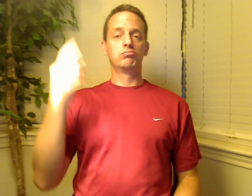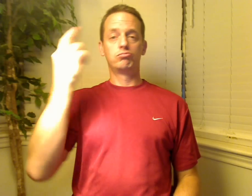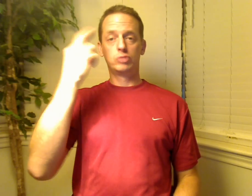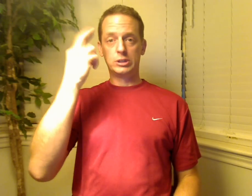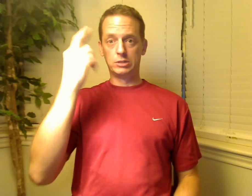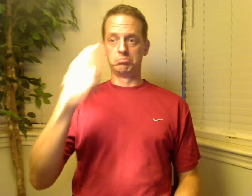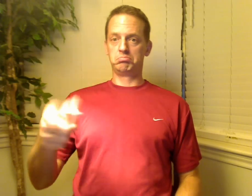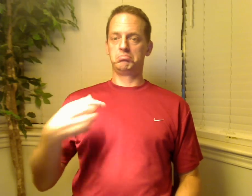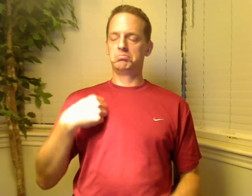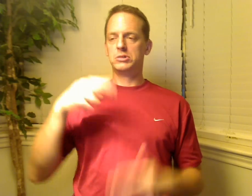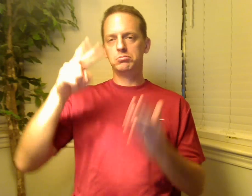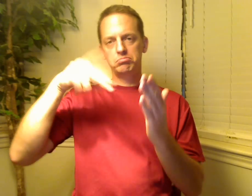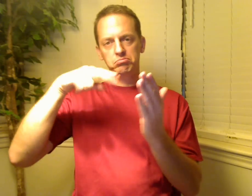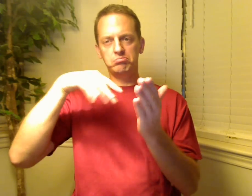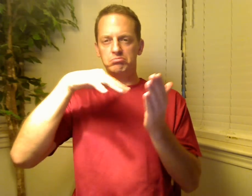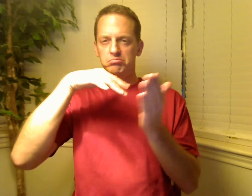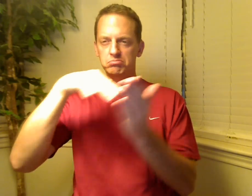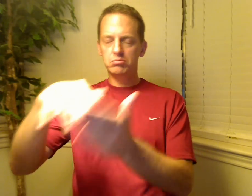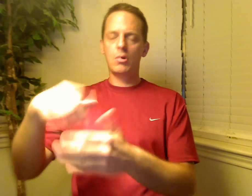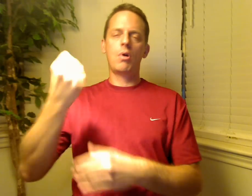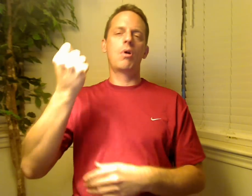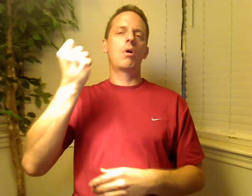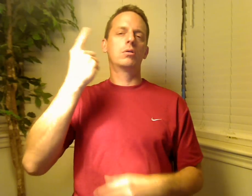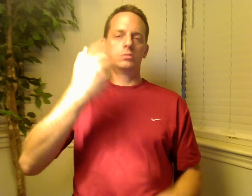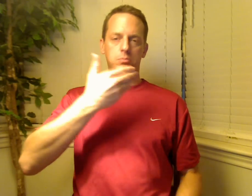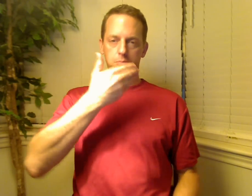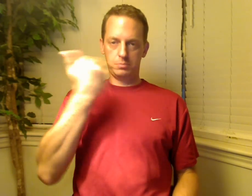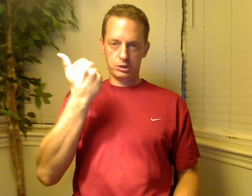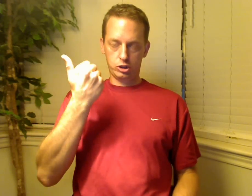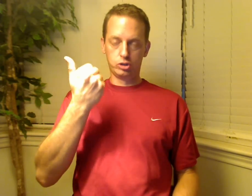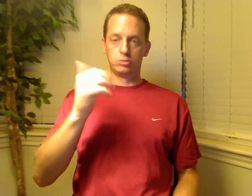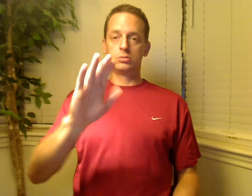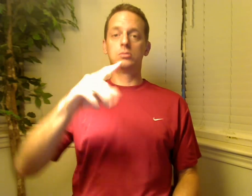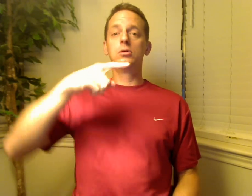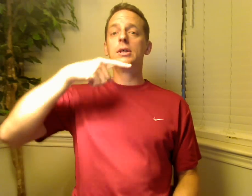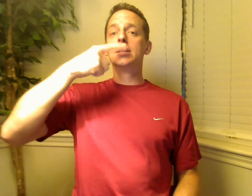I studied and learned the reason why hearing people’s views are.